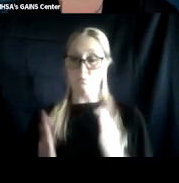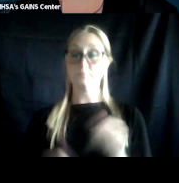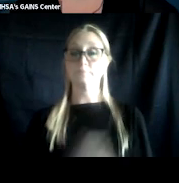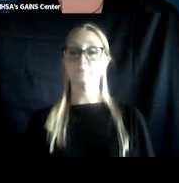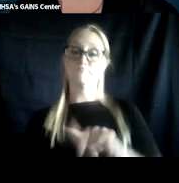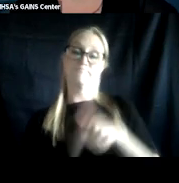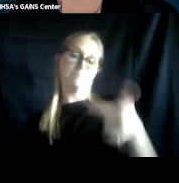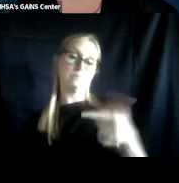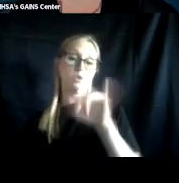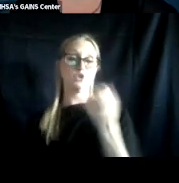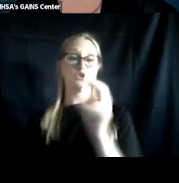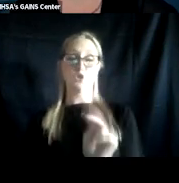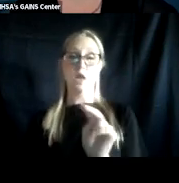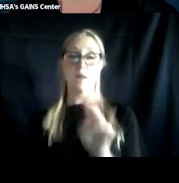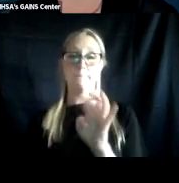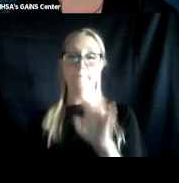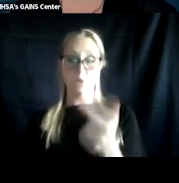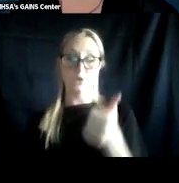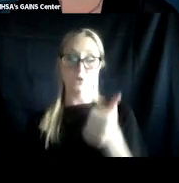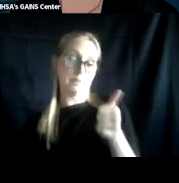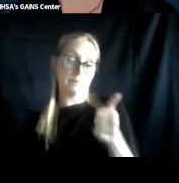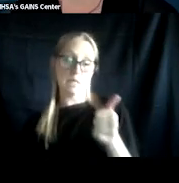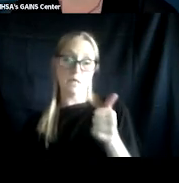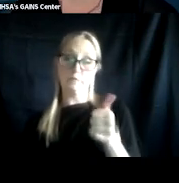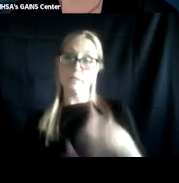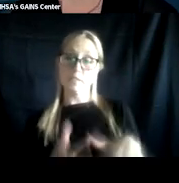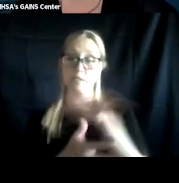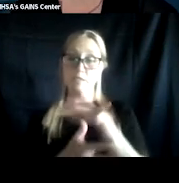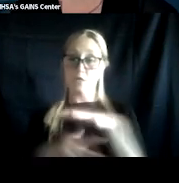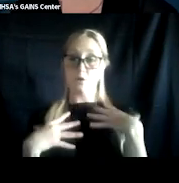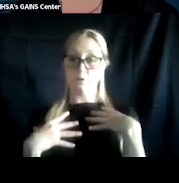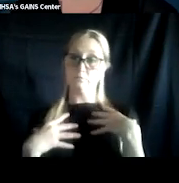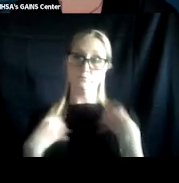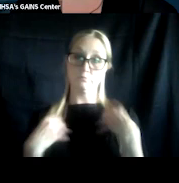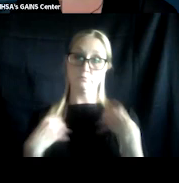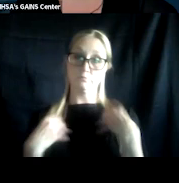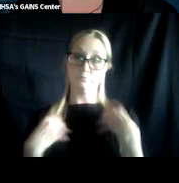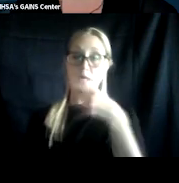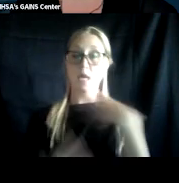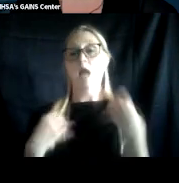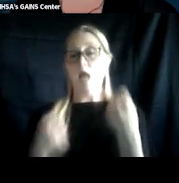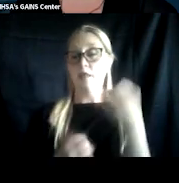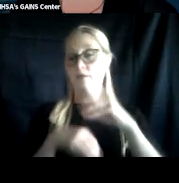who is a senior public health advisor at the Center for Substance Abuse Treatment at SAMHSA for his opening remarks.